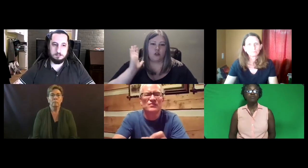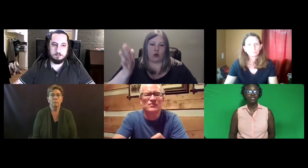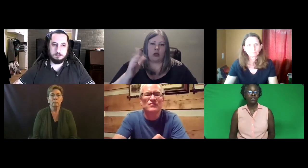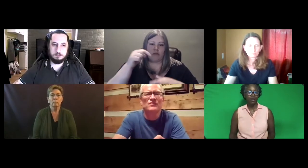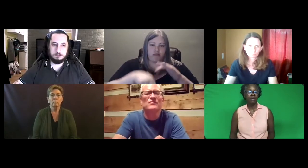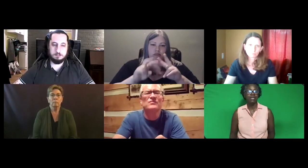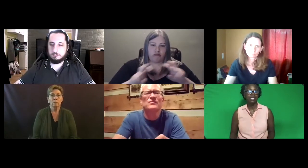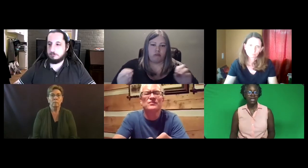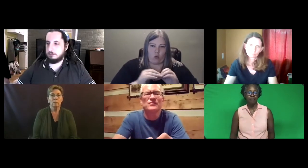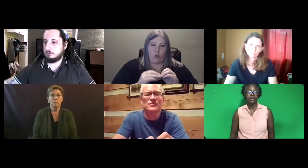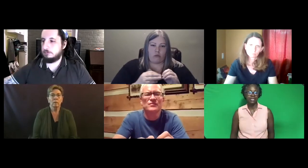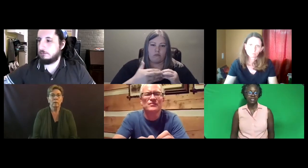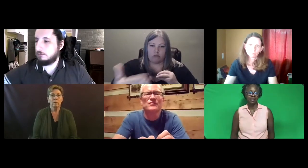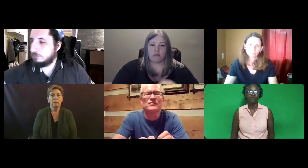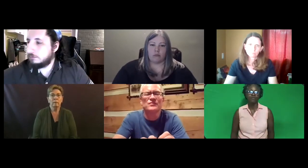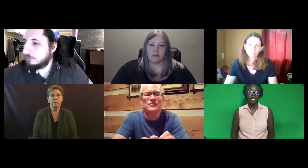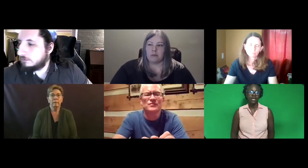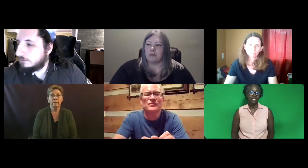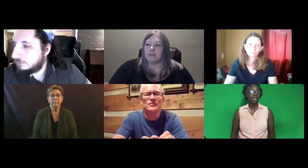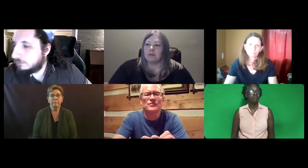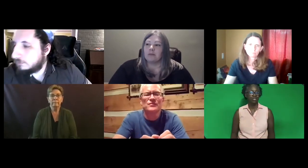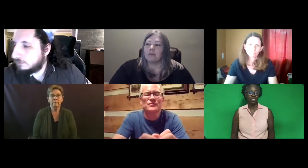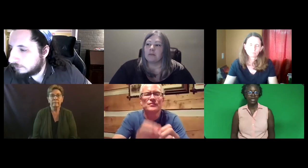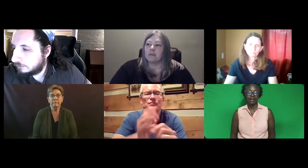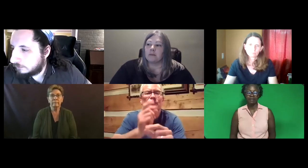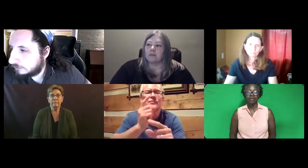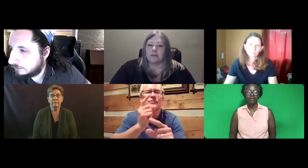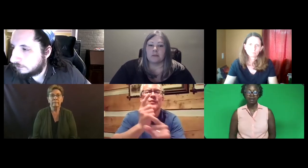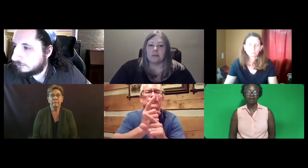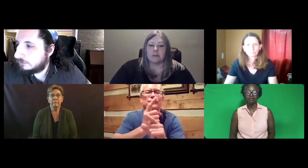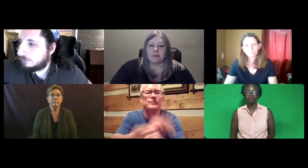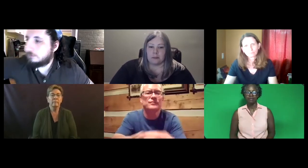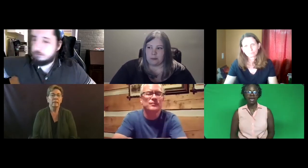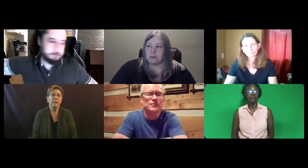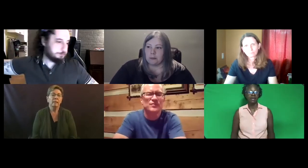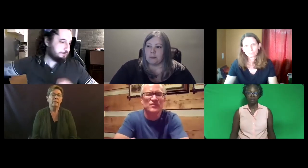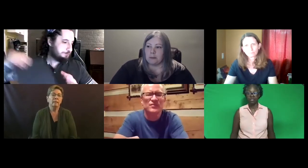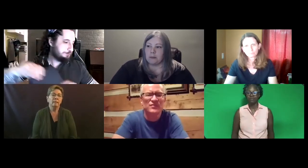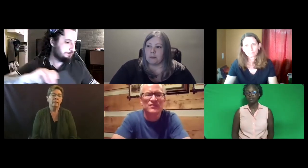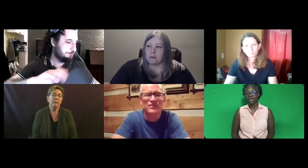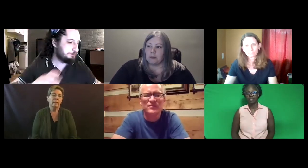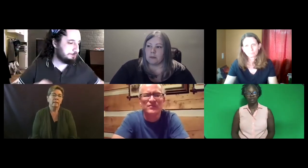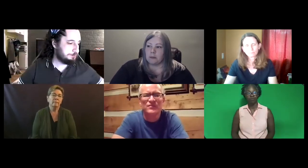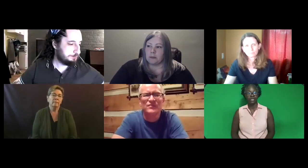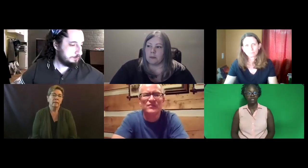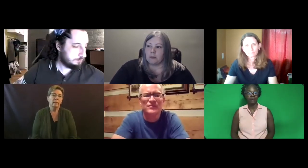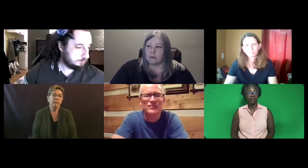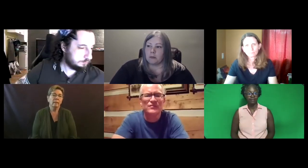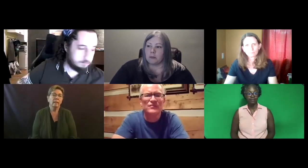We just recommended the company itself. And then the Commission can analyze those levels at a later point in time.